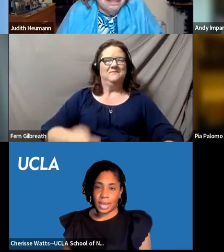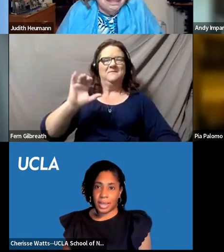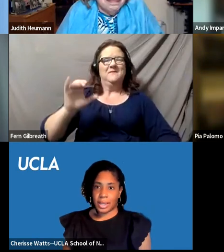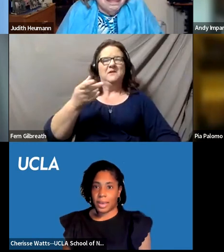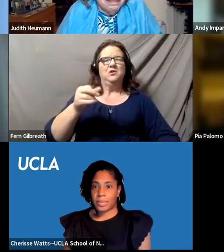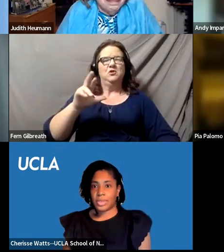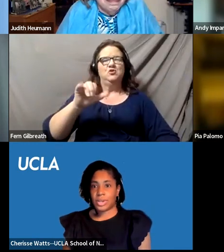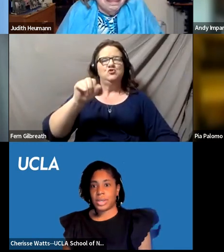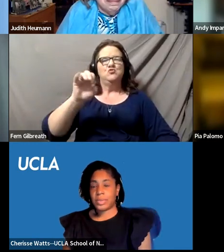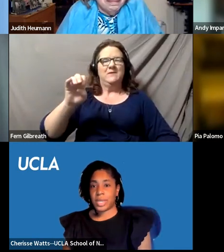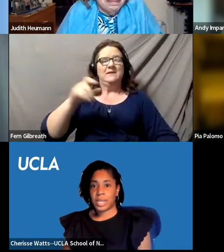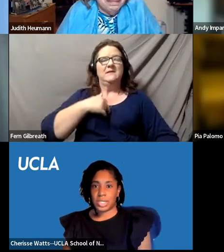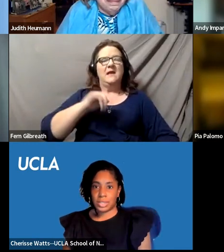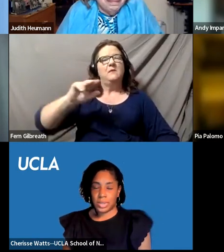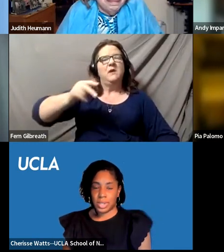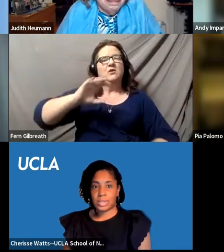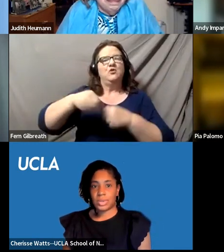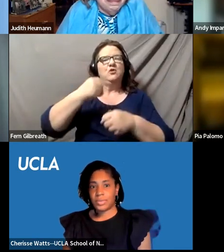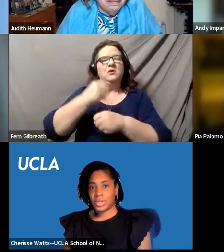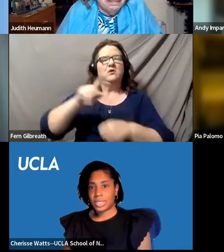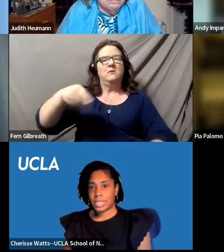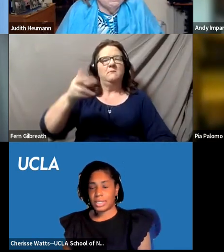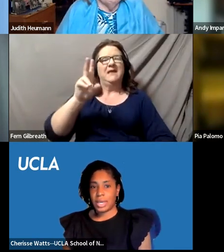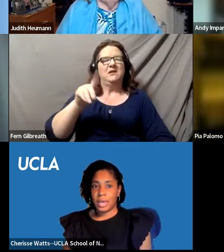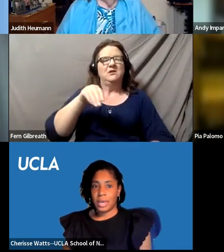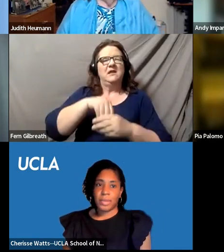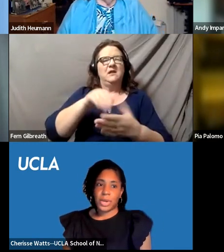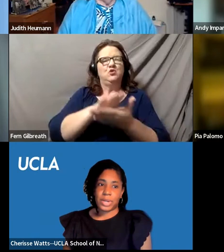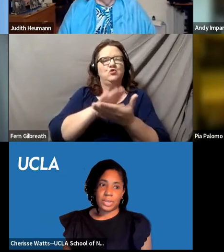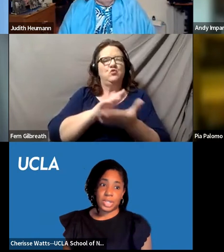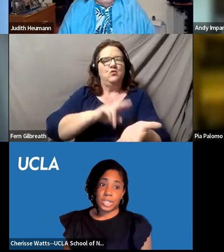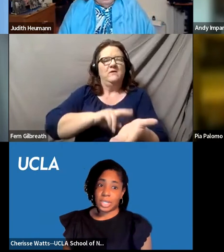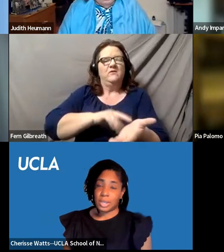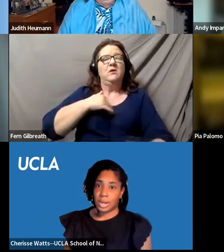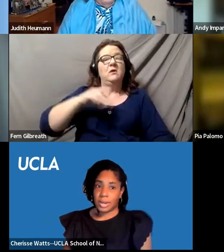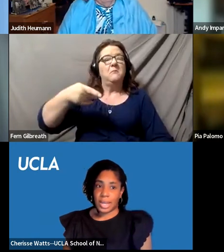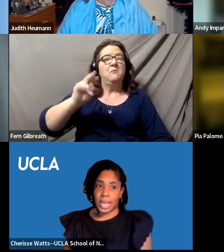I am a third-year Ph.D. student in the School of Nursing. My pronouns are she-her,